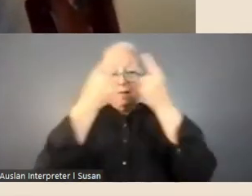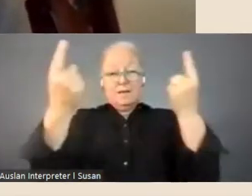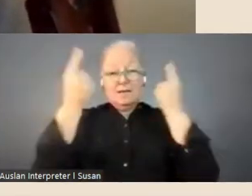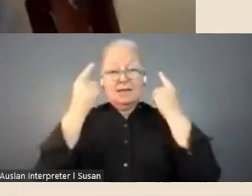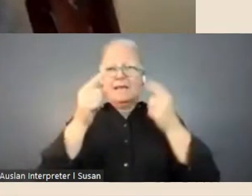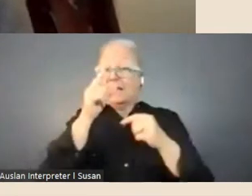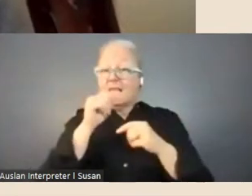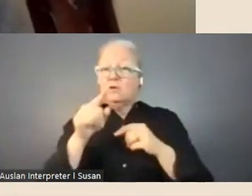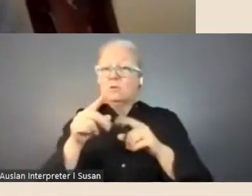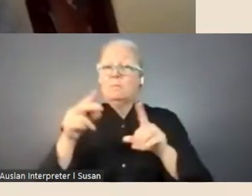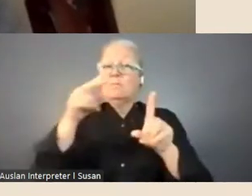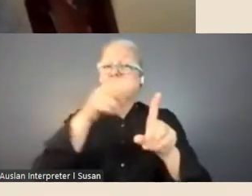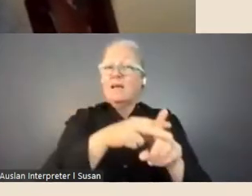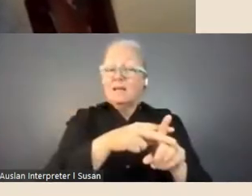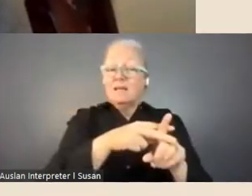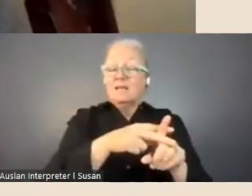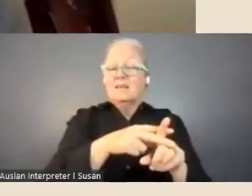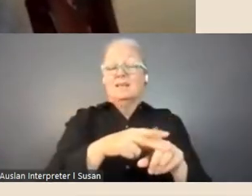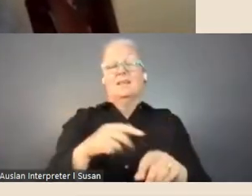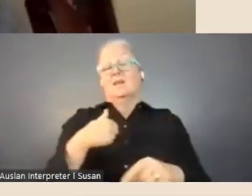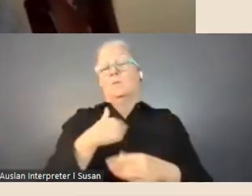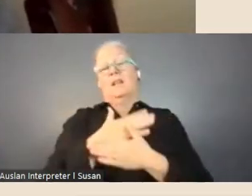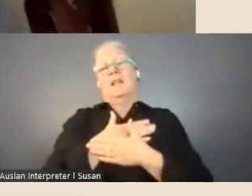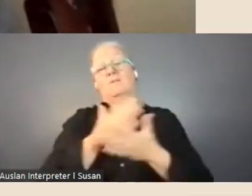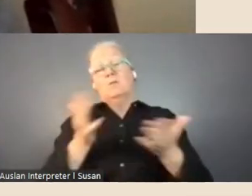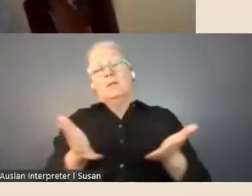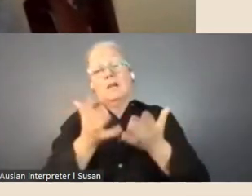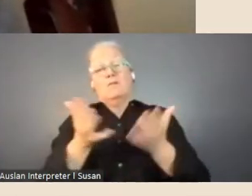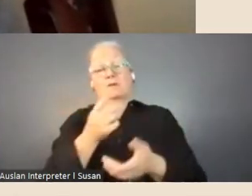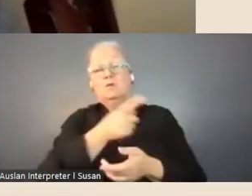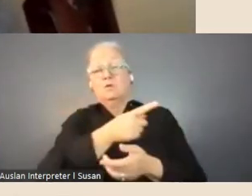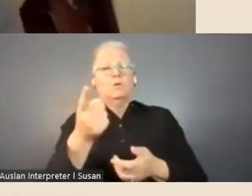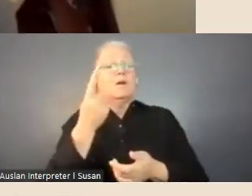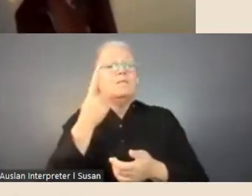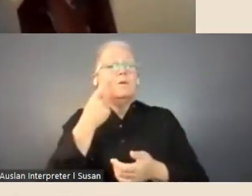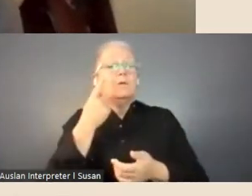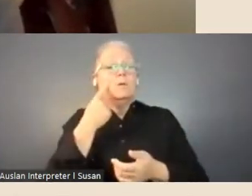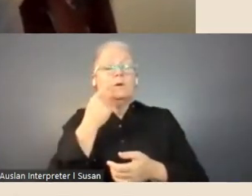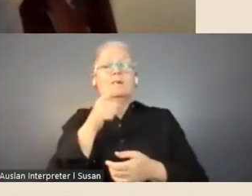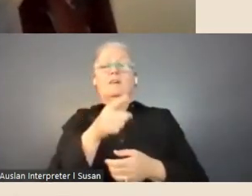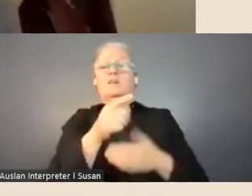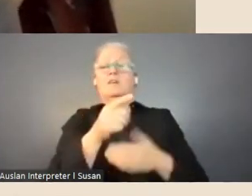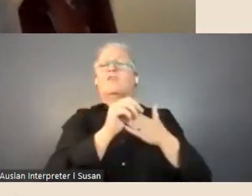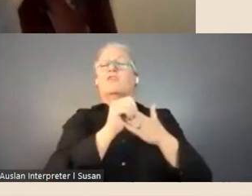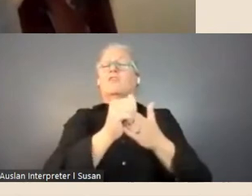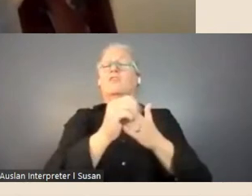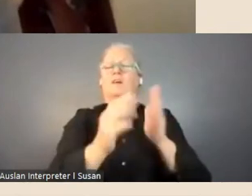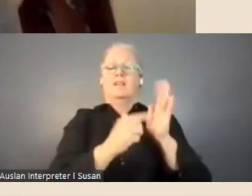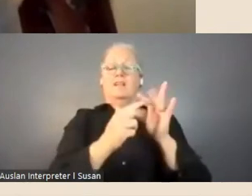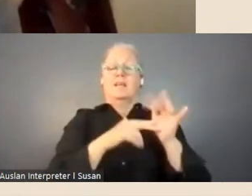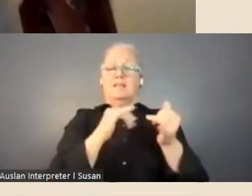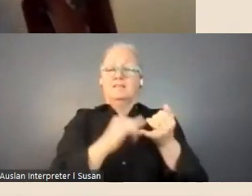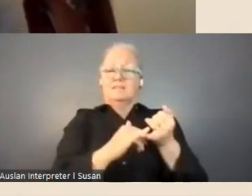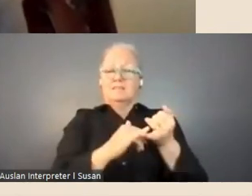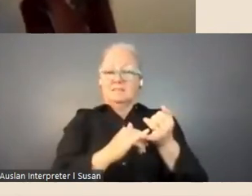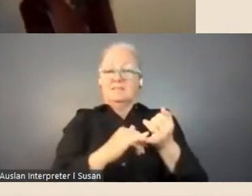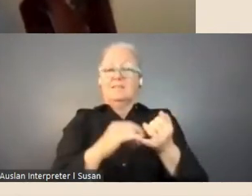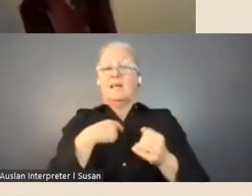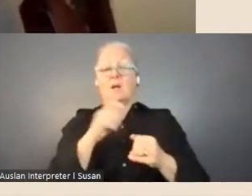Now, I'd love to just encourage everyone to have a look at the fellowship guidelines and i'm going to read directly from those guidelines just now: